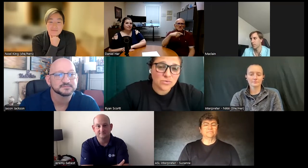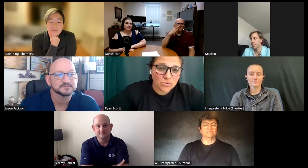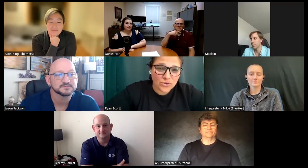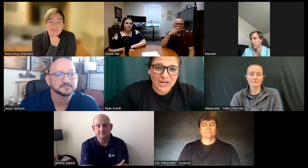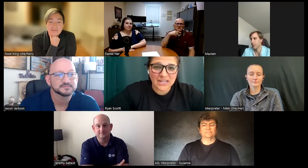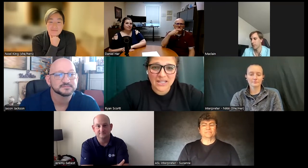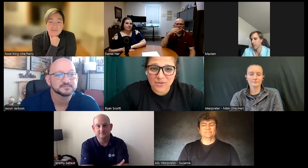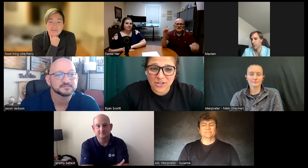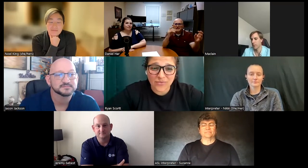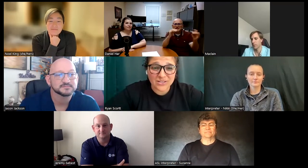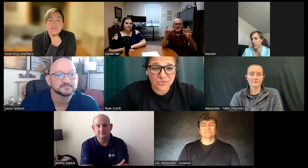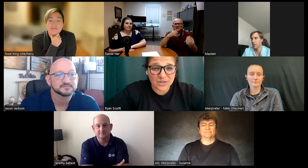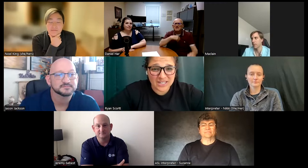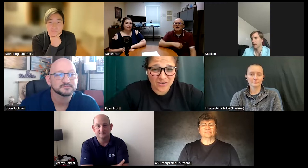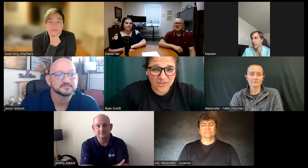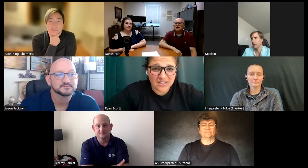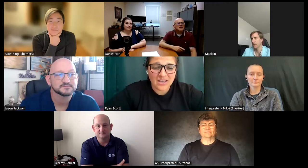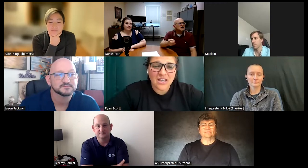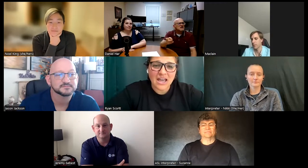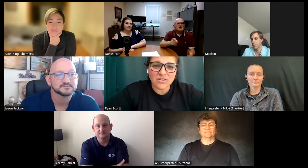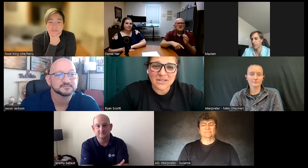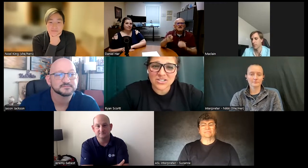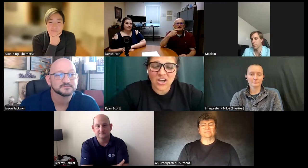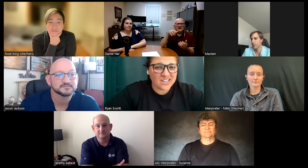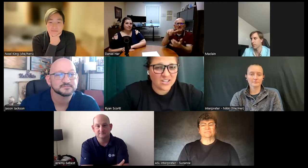school or hang out with your friends who are hearing everybody's talking and